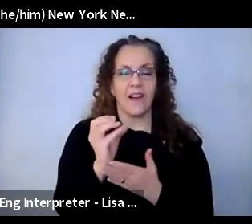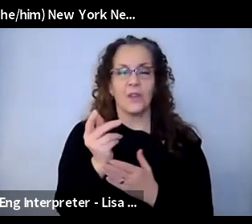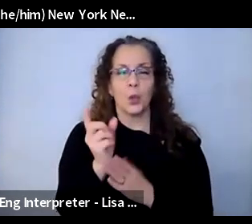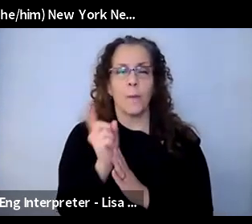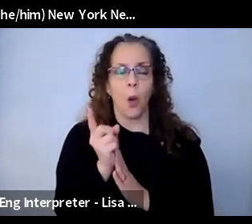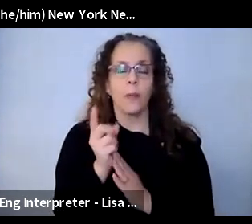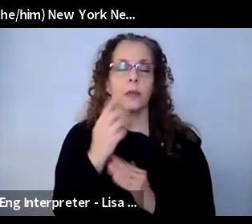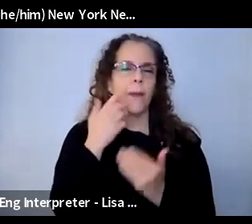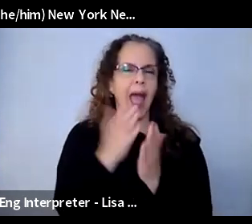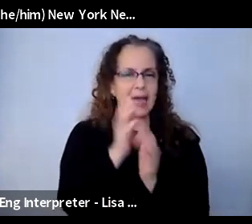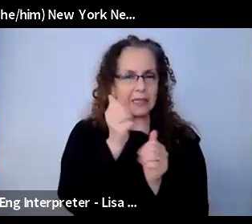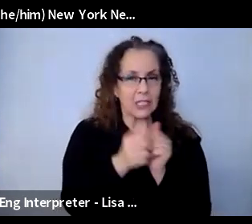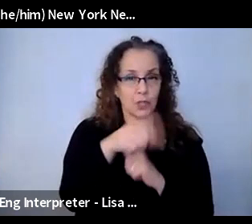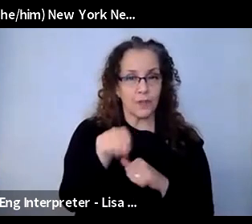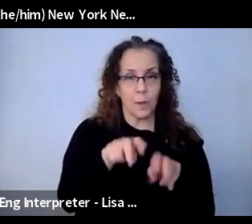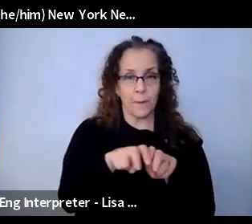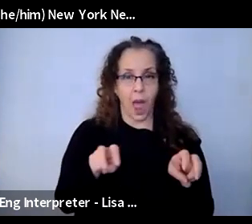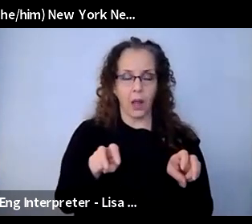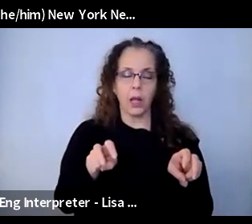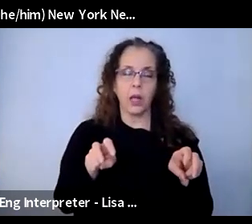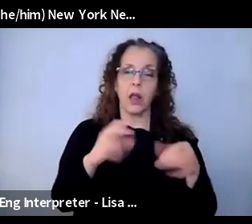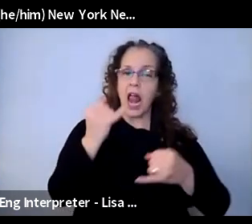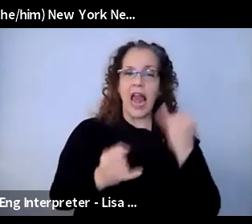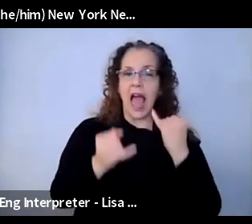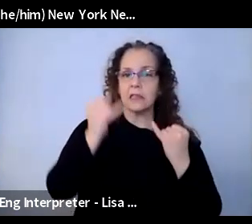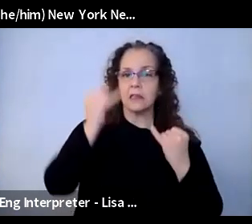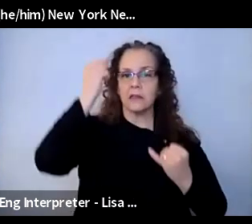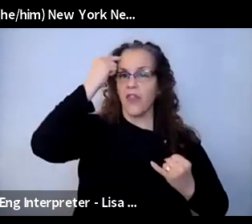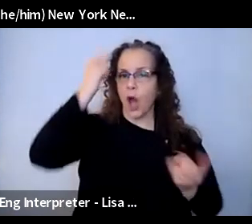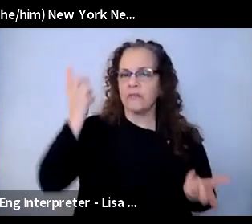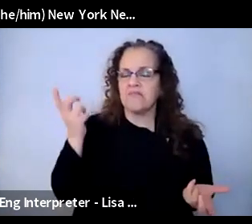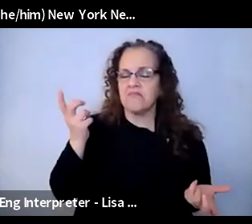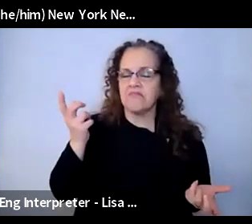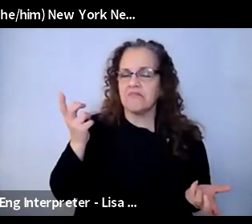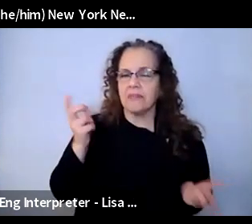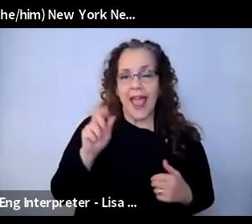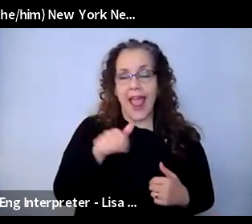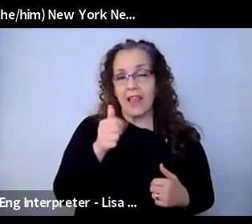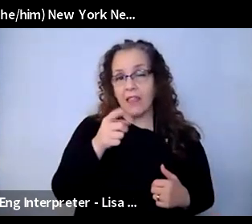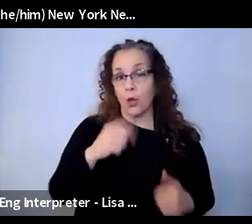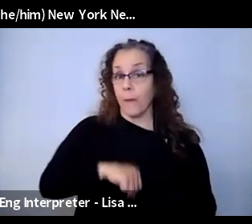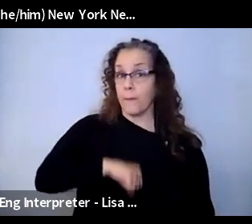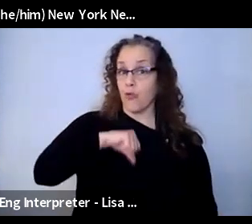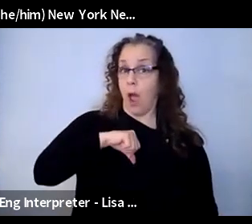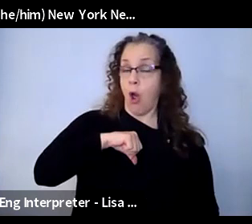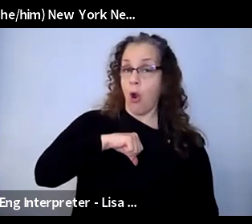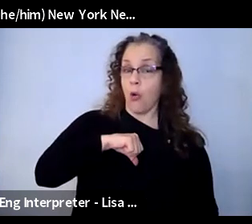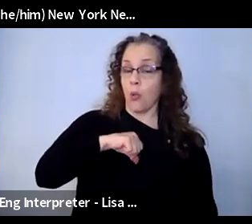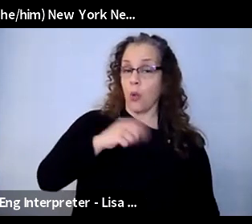you to give us a closing thought. It could be something you are really proud of, something you're excited for,